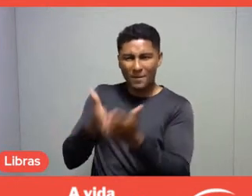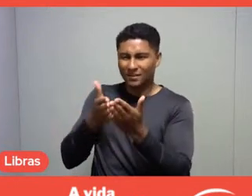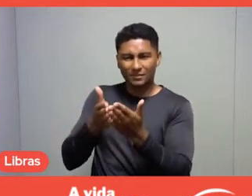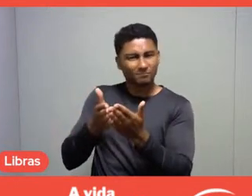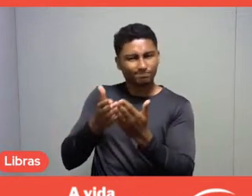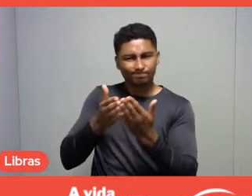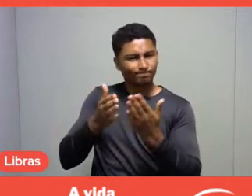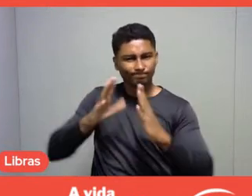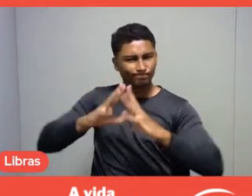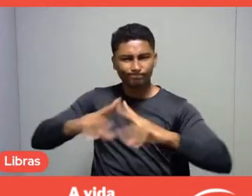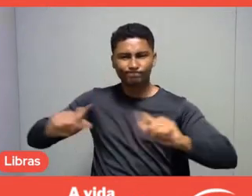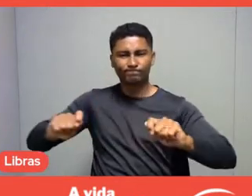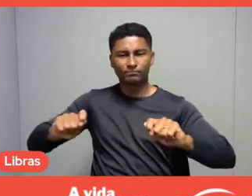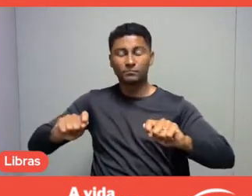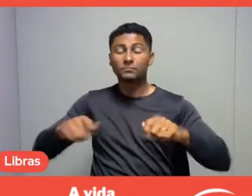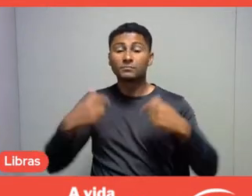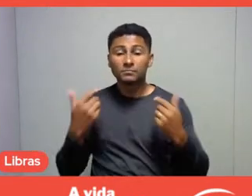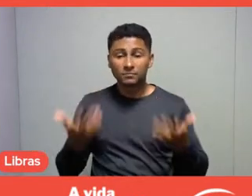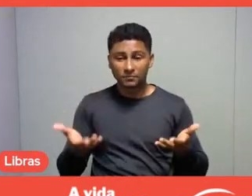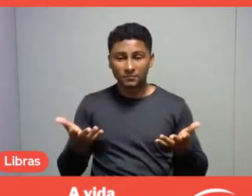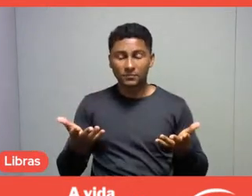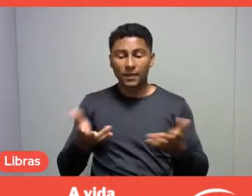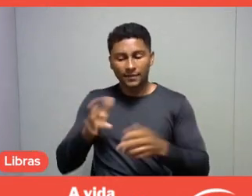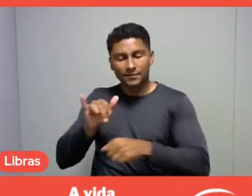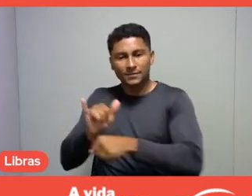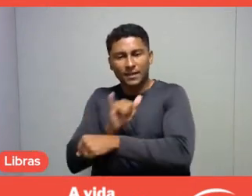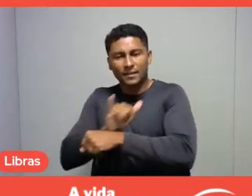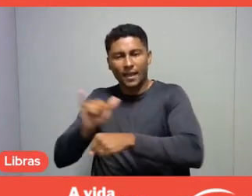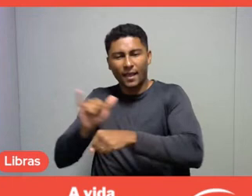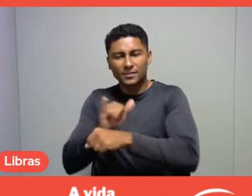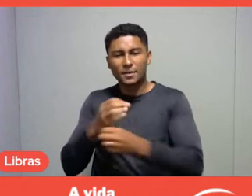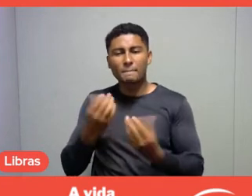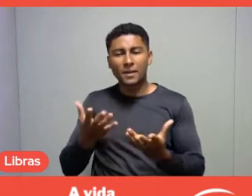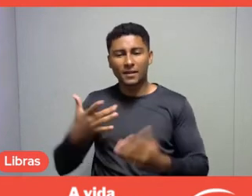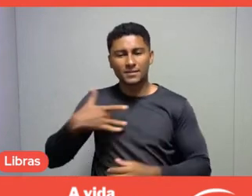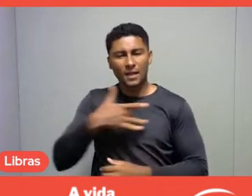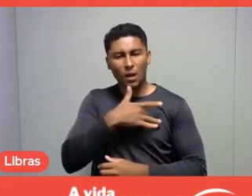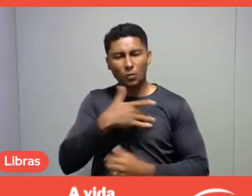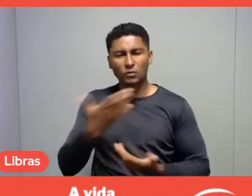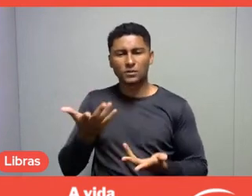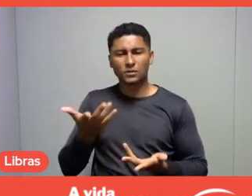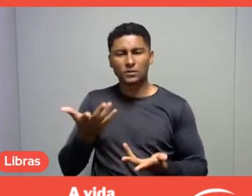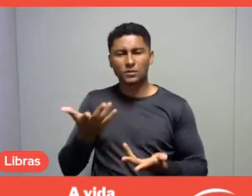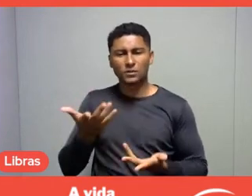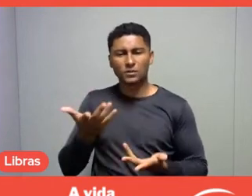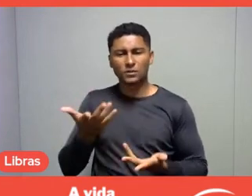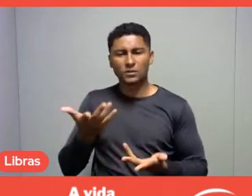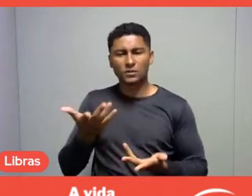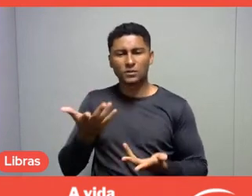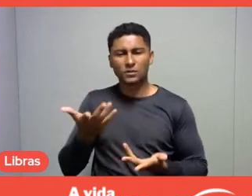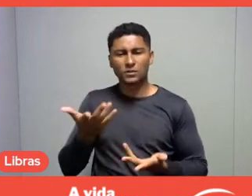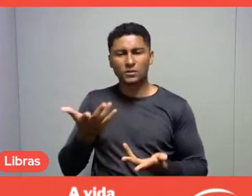and employ strategies to improve health, education, foster economic growth, and at the same time